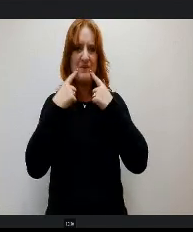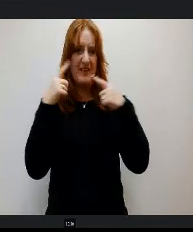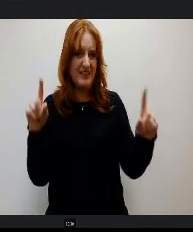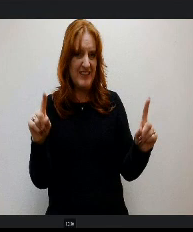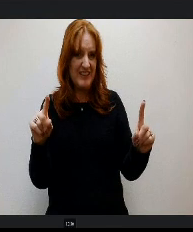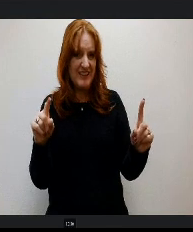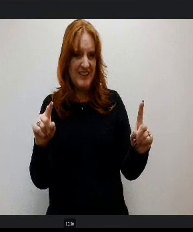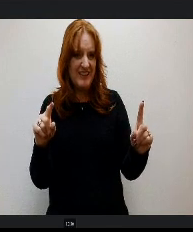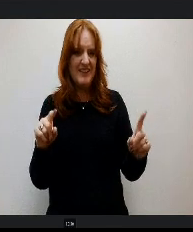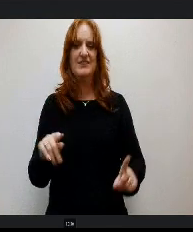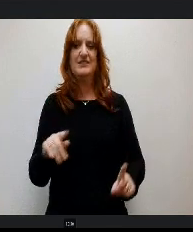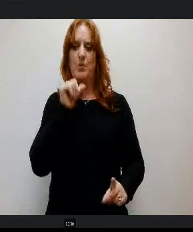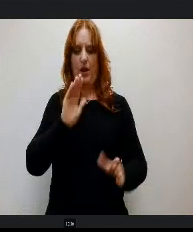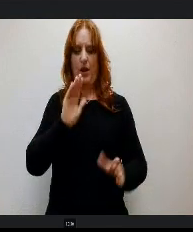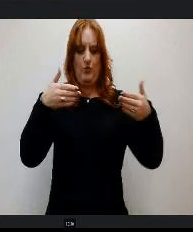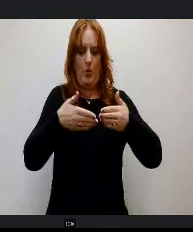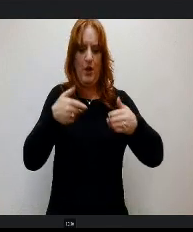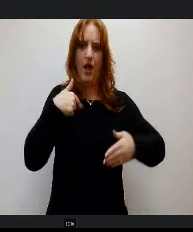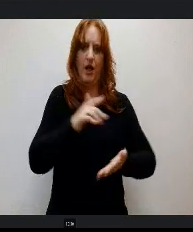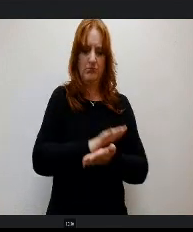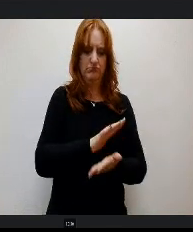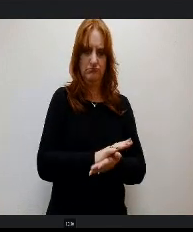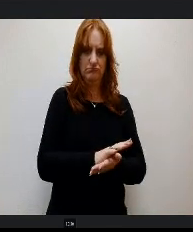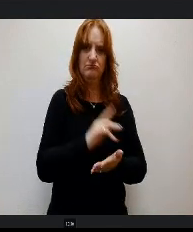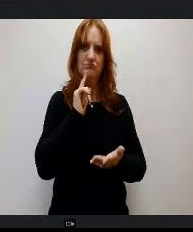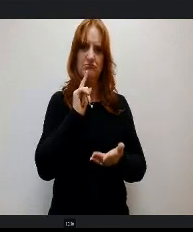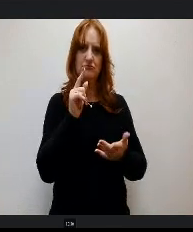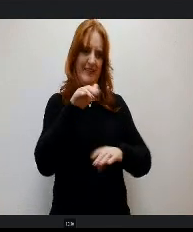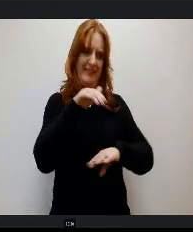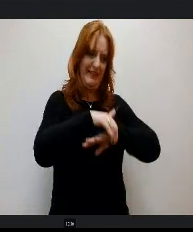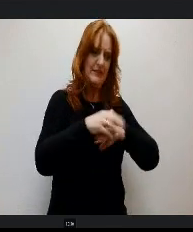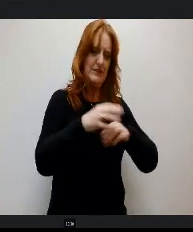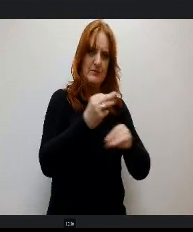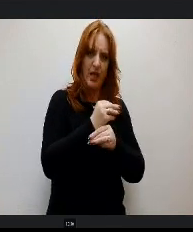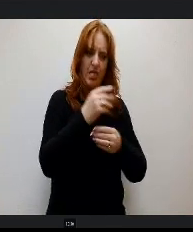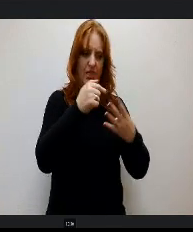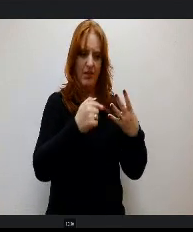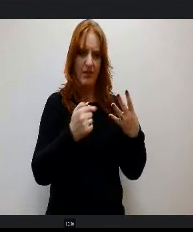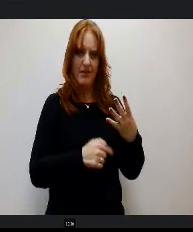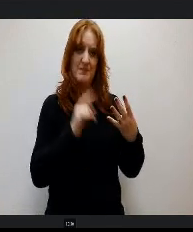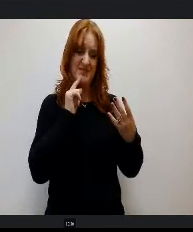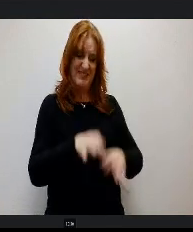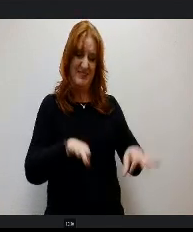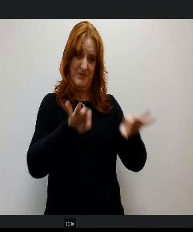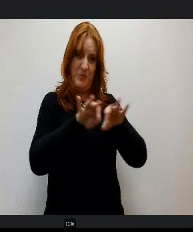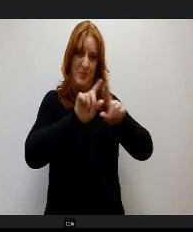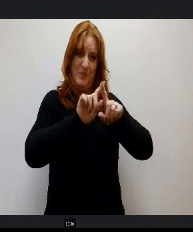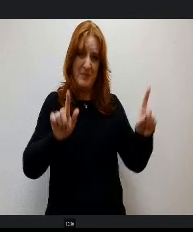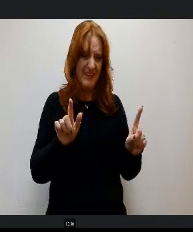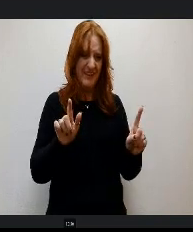Solely focused on academics, which is important, but then we're applying that academics in meaningful ways that will really help them and give them an edge